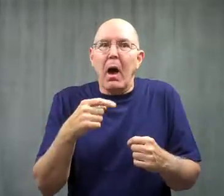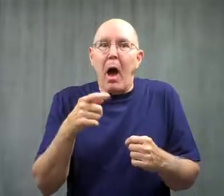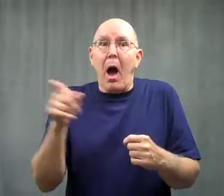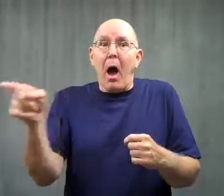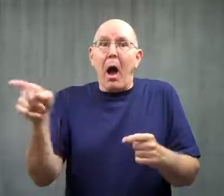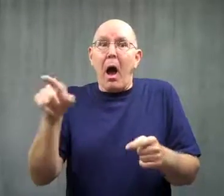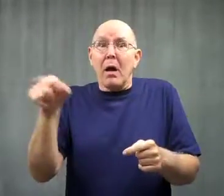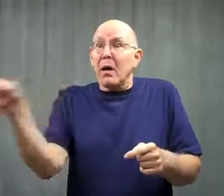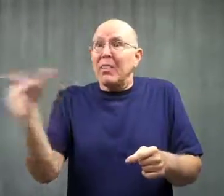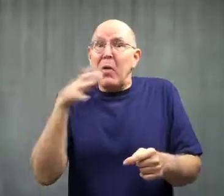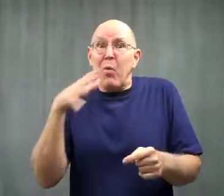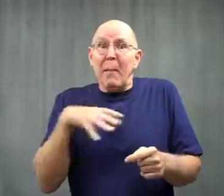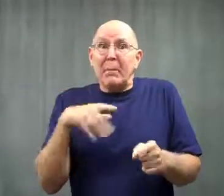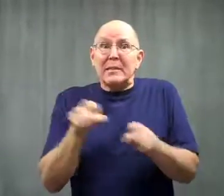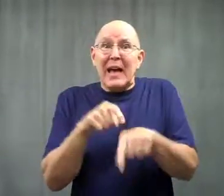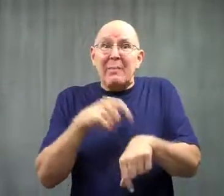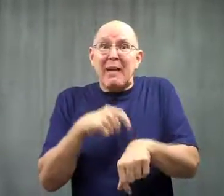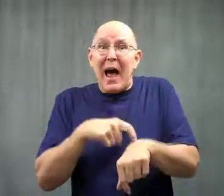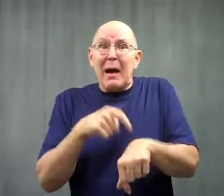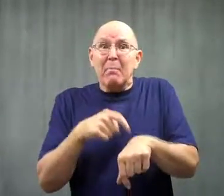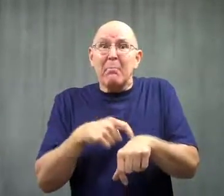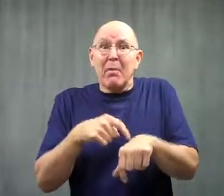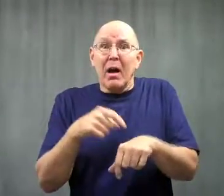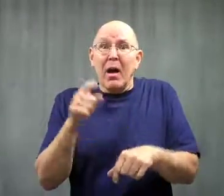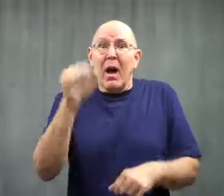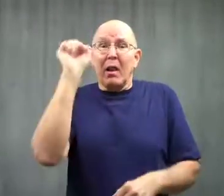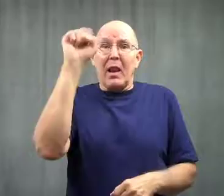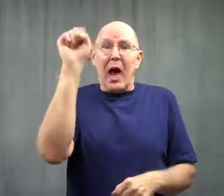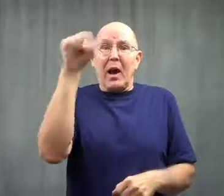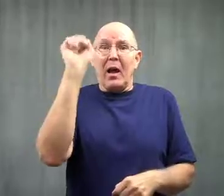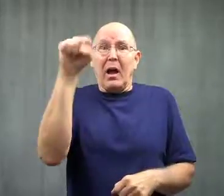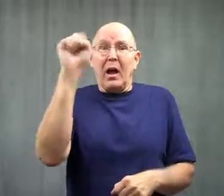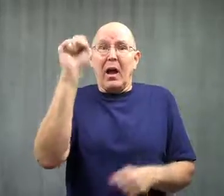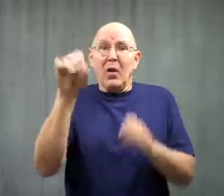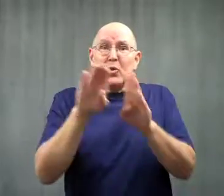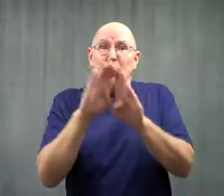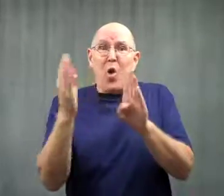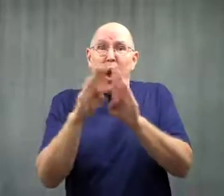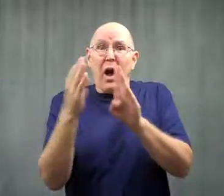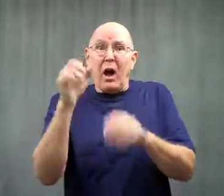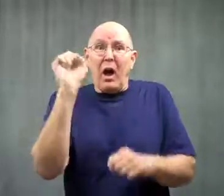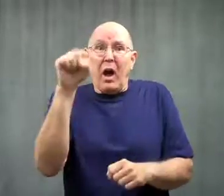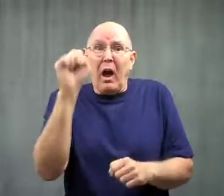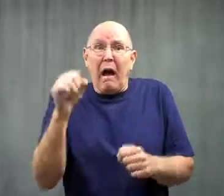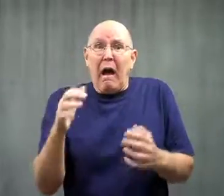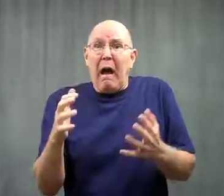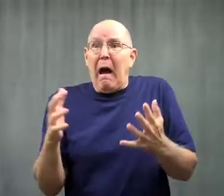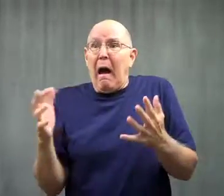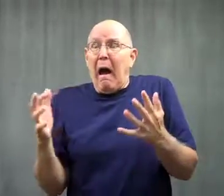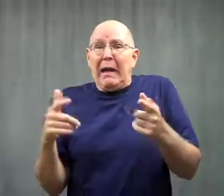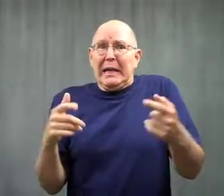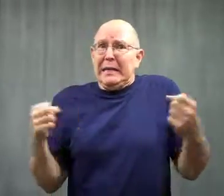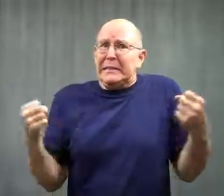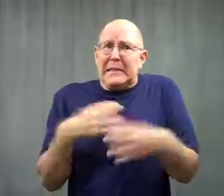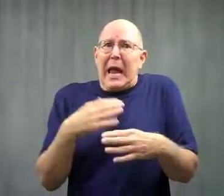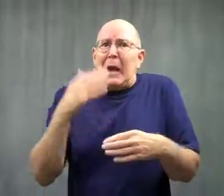The other woman came knocking about the same time.